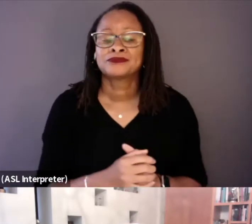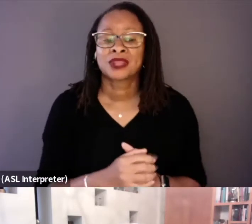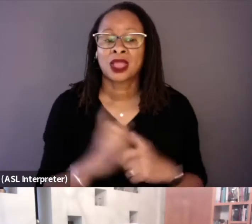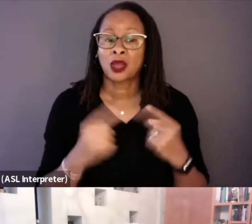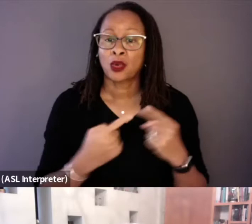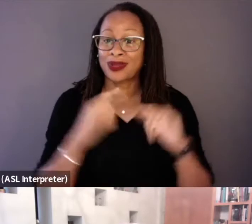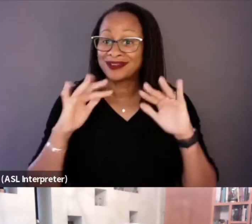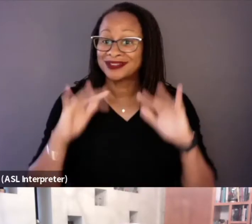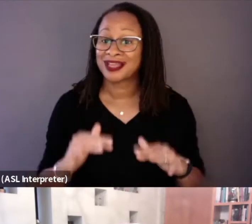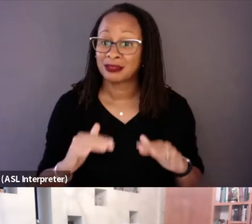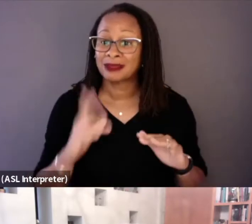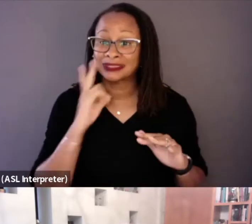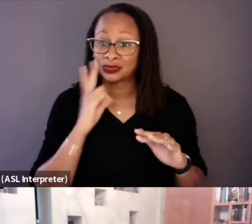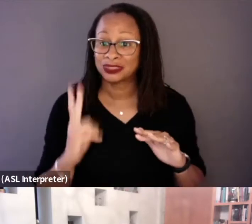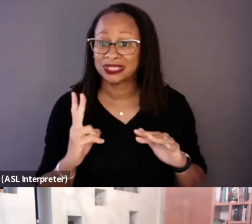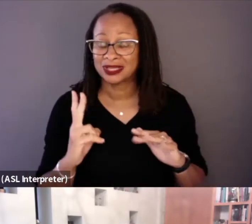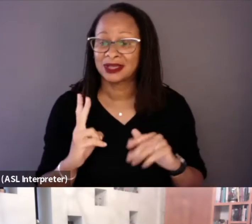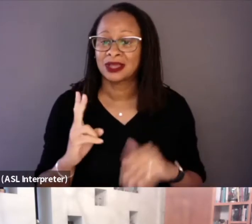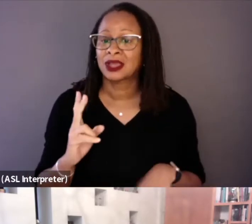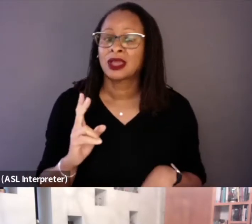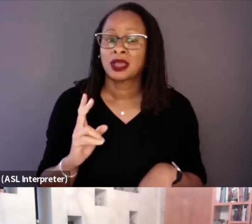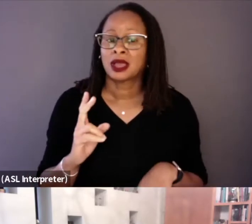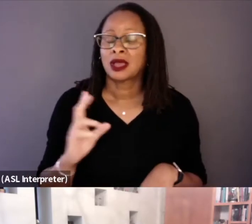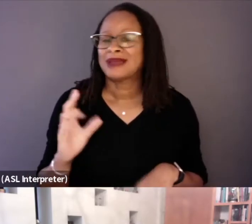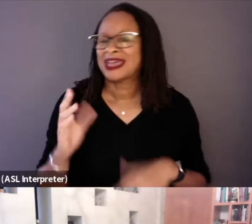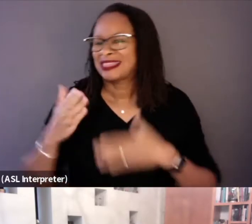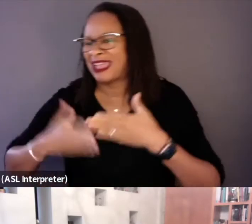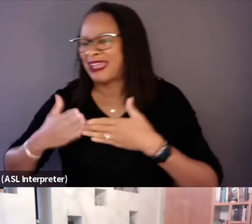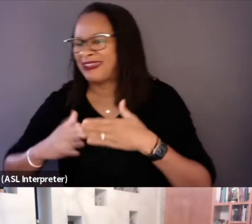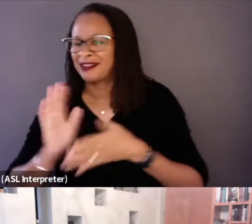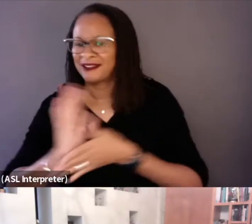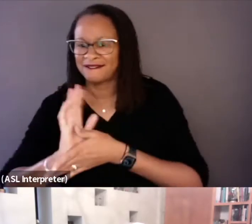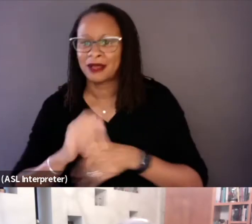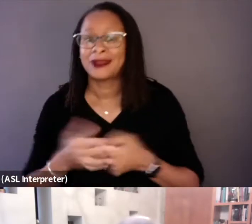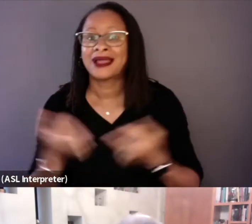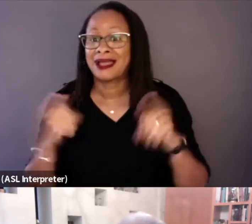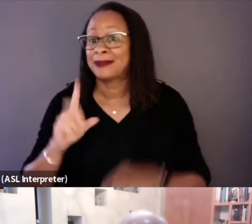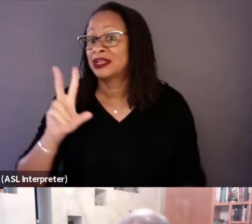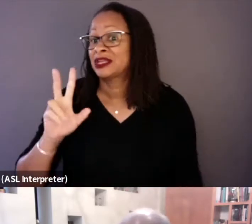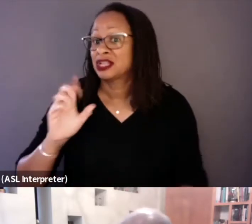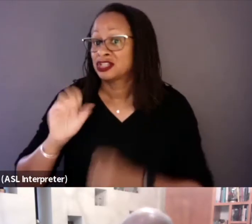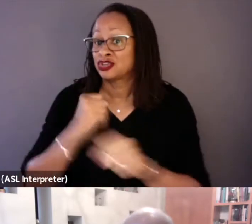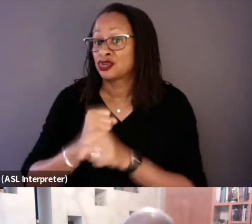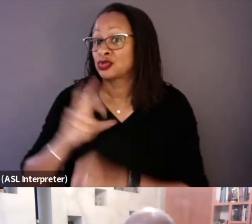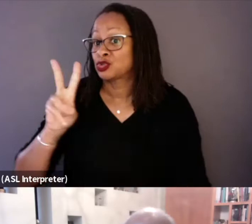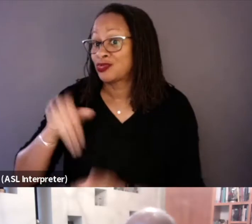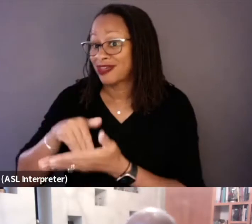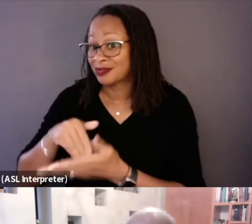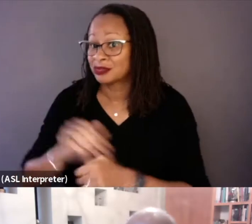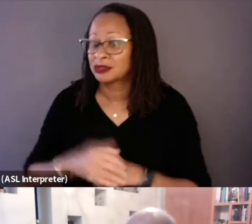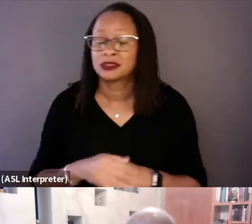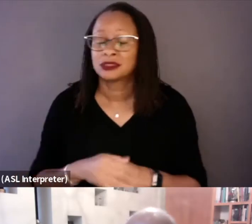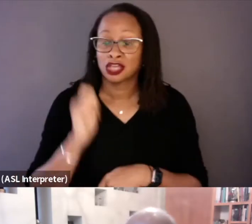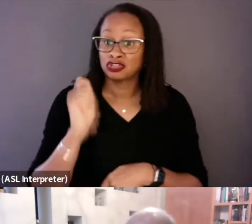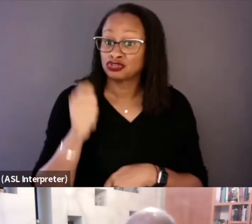which you see in the CODA to the film happened in the year 2000, the judge from,